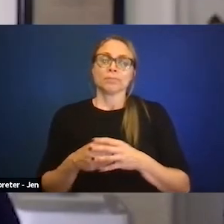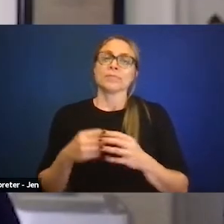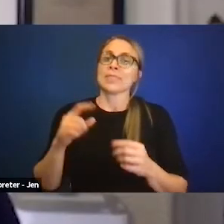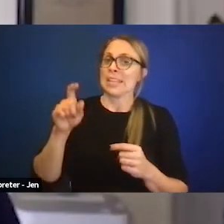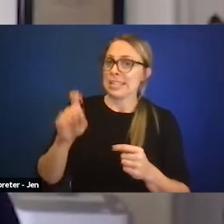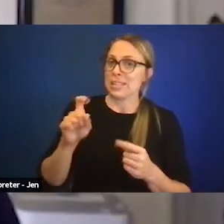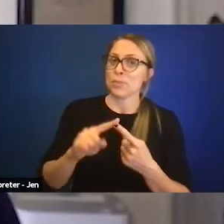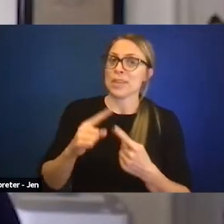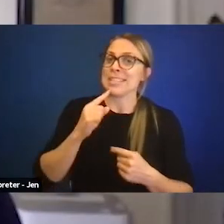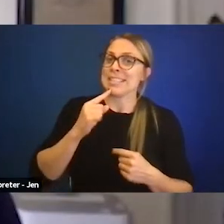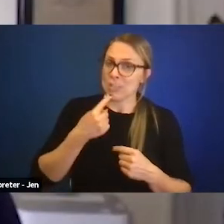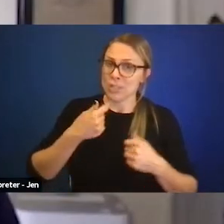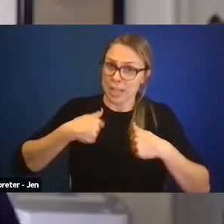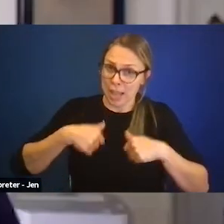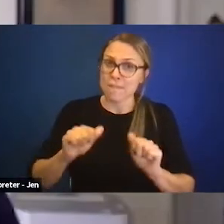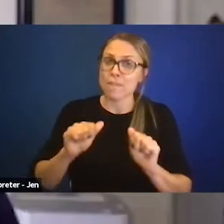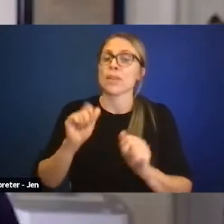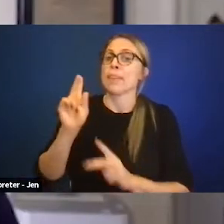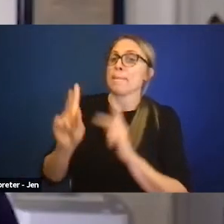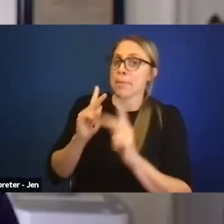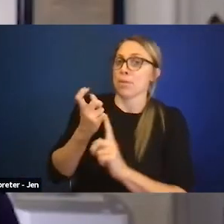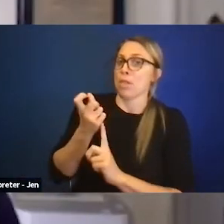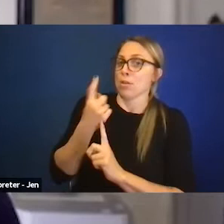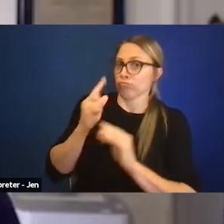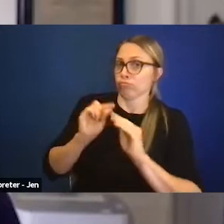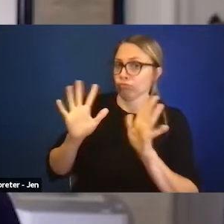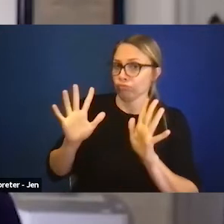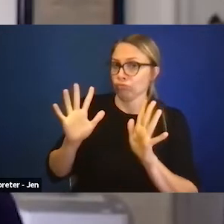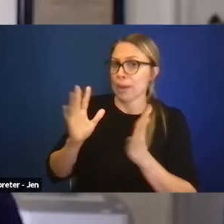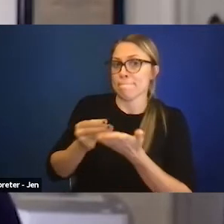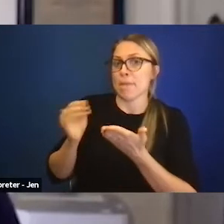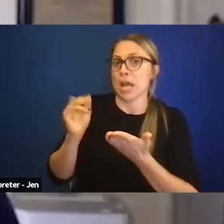and understanding that the organization is on a path